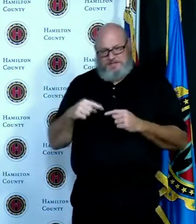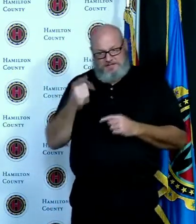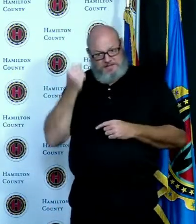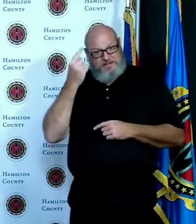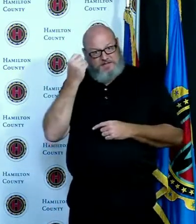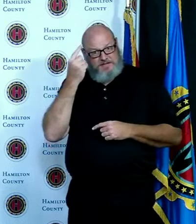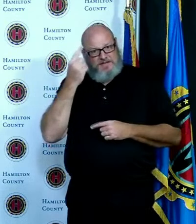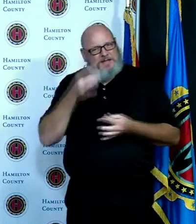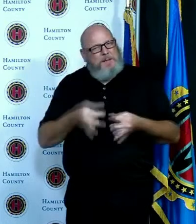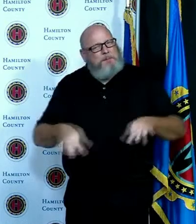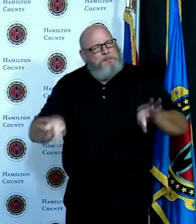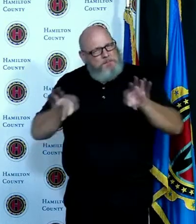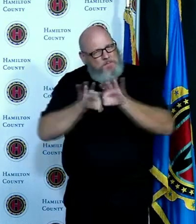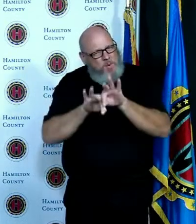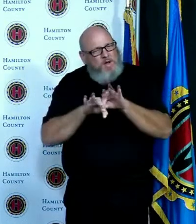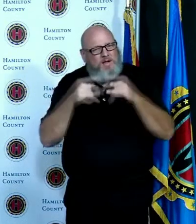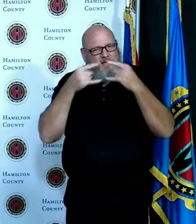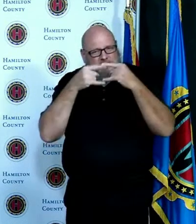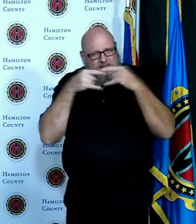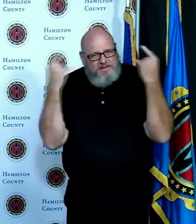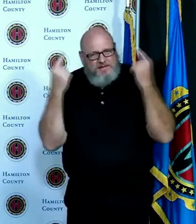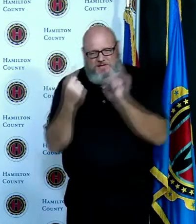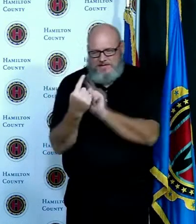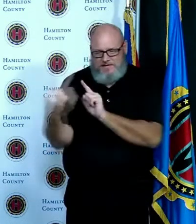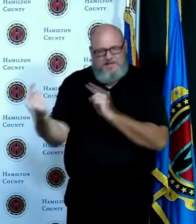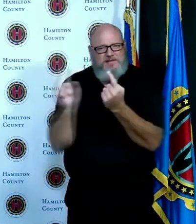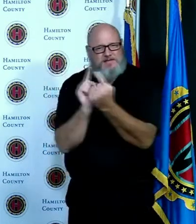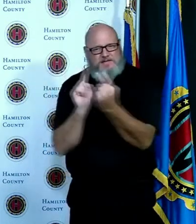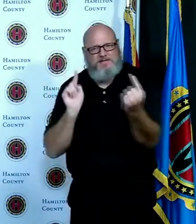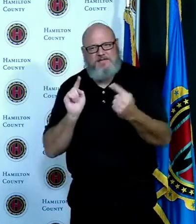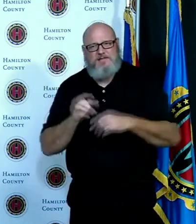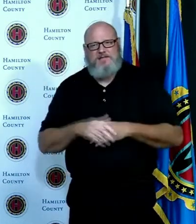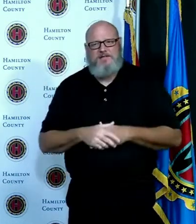and so we've been all operating within these bubbles people now have started to expand